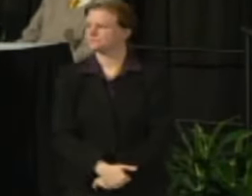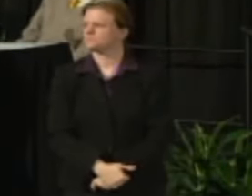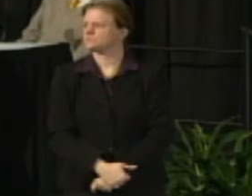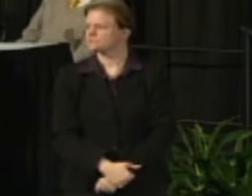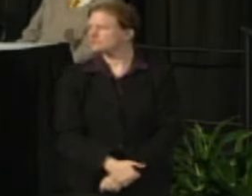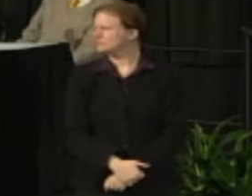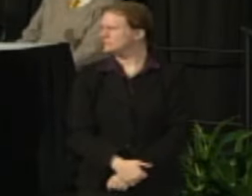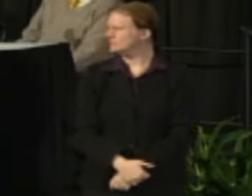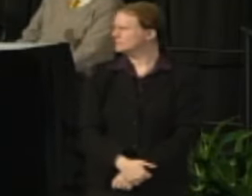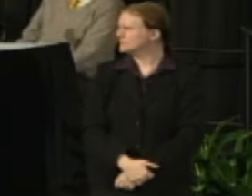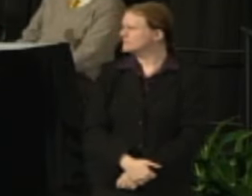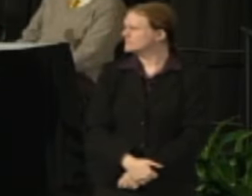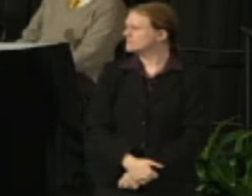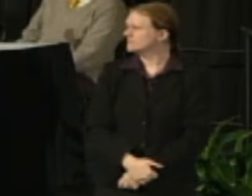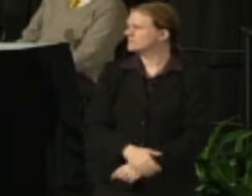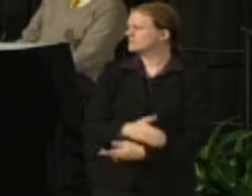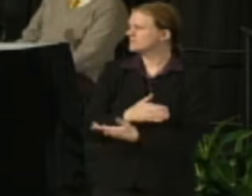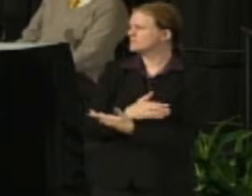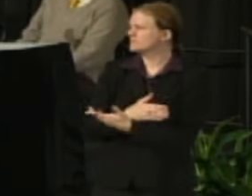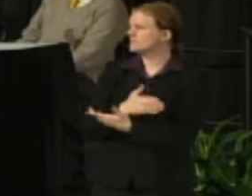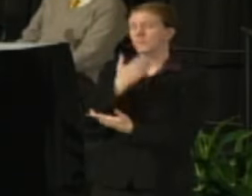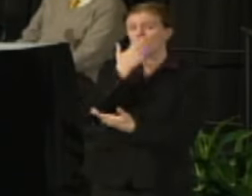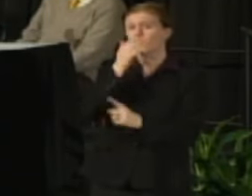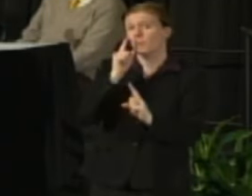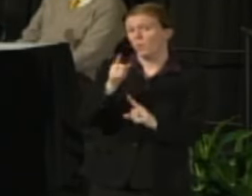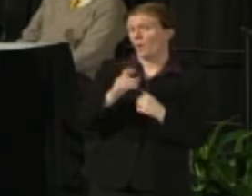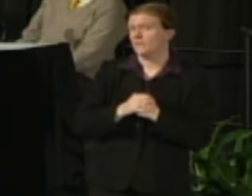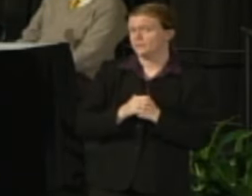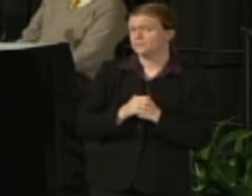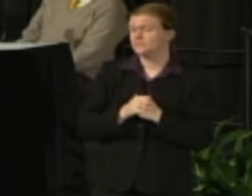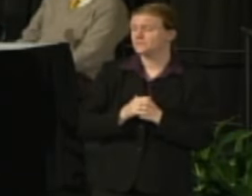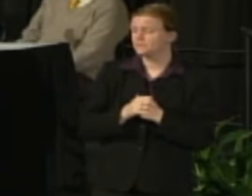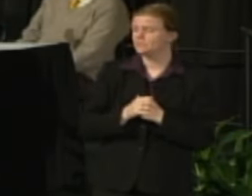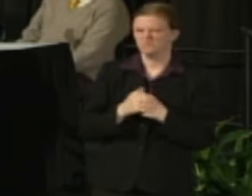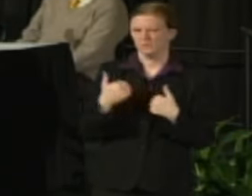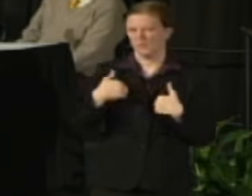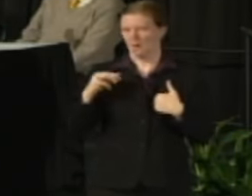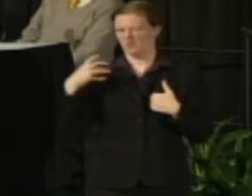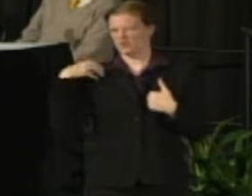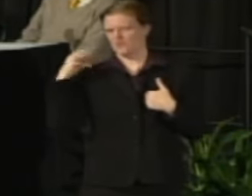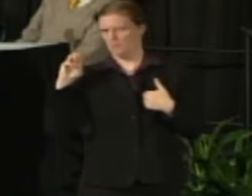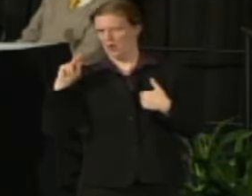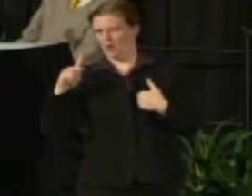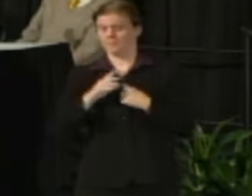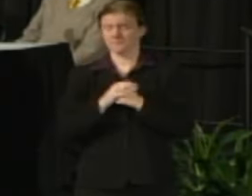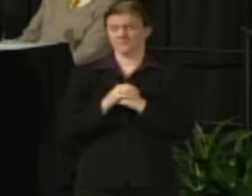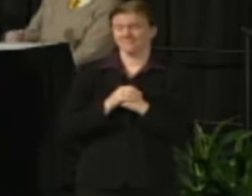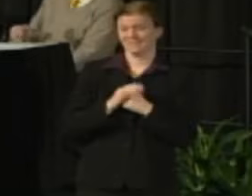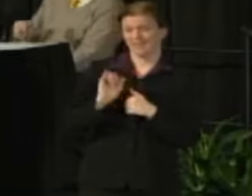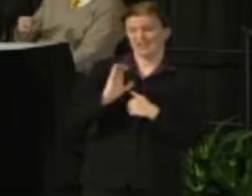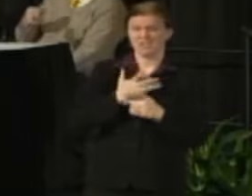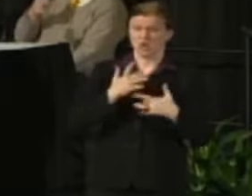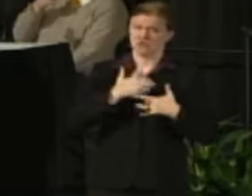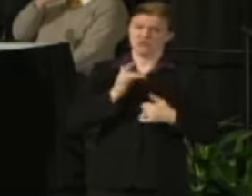Chancellor Mone: Yeah, you're raising an important point. You're raising one of the concerns that we are raising and this is why I think it's